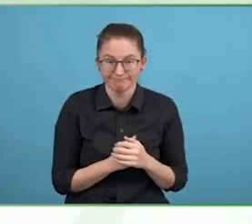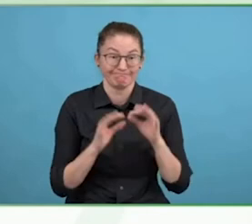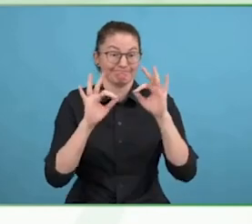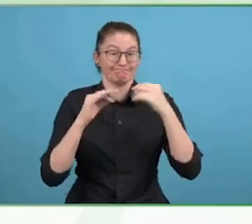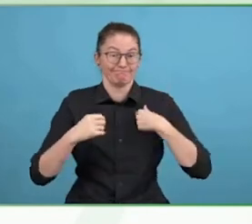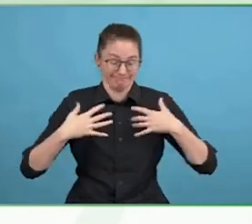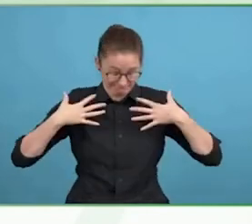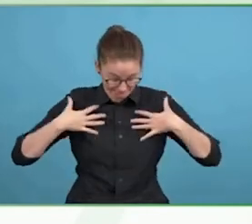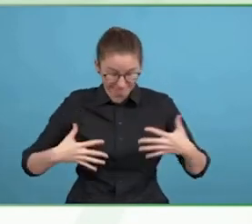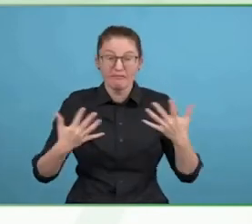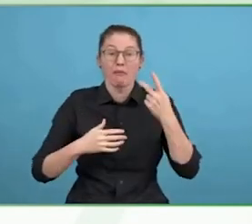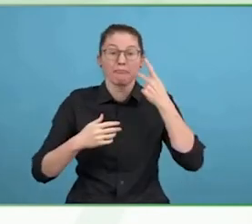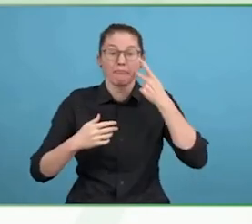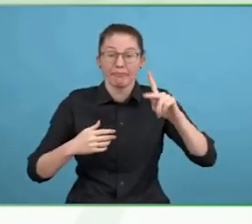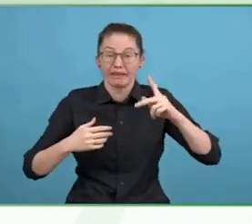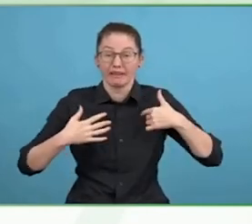ending exclusion in business.